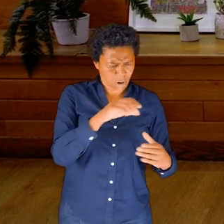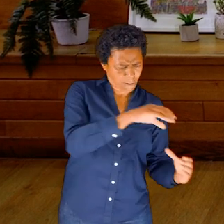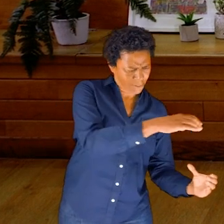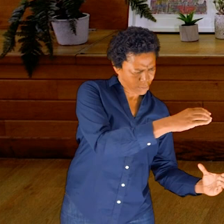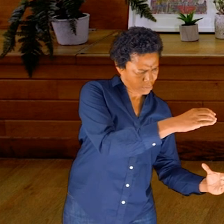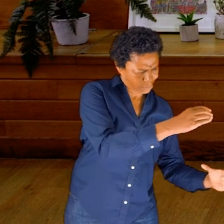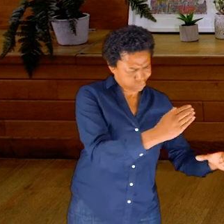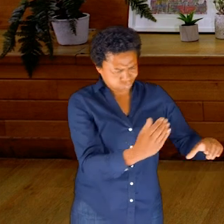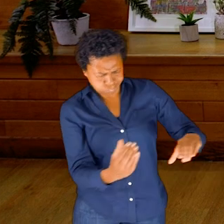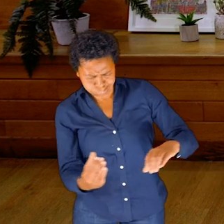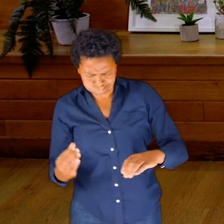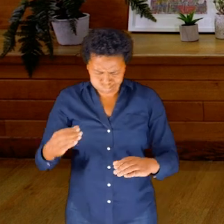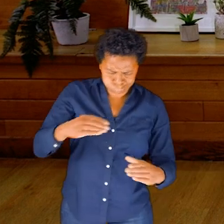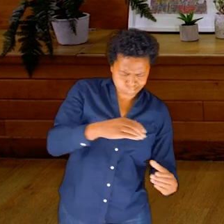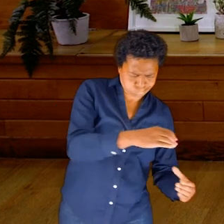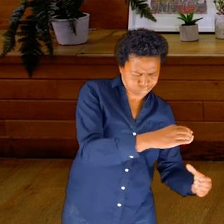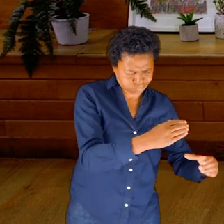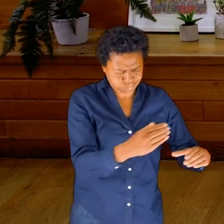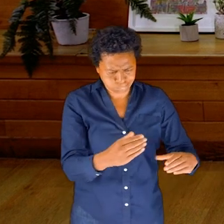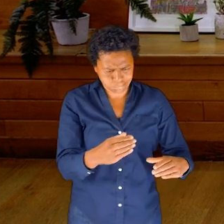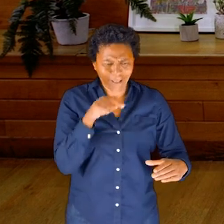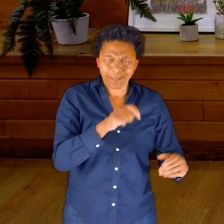changes the fluid inside the containers.